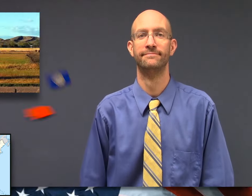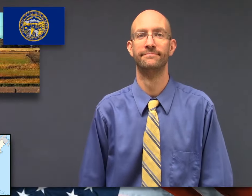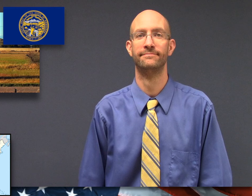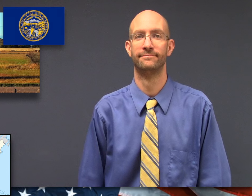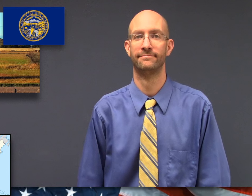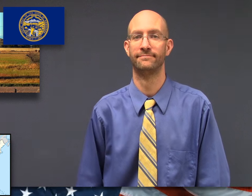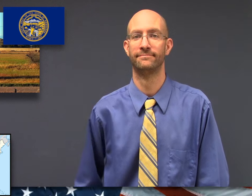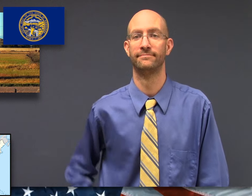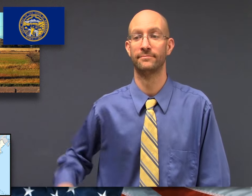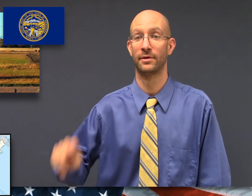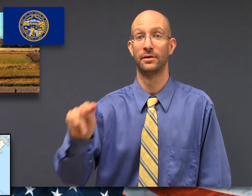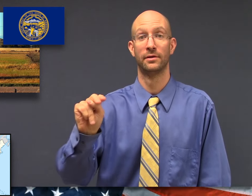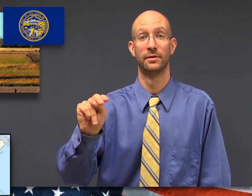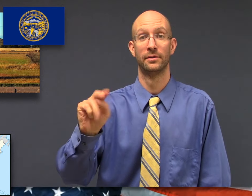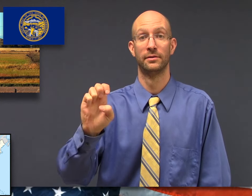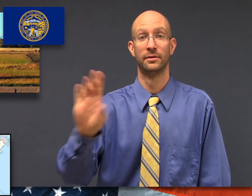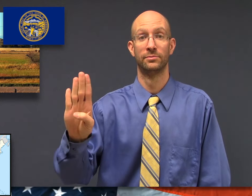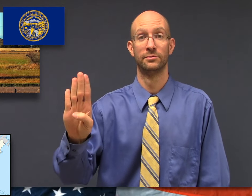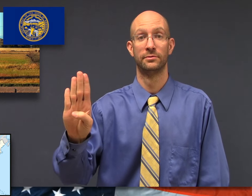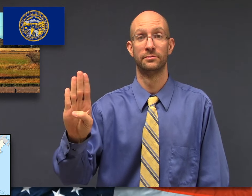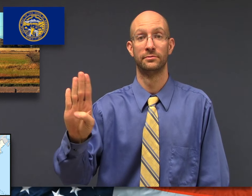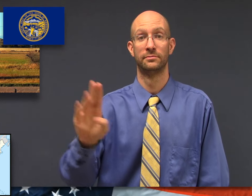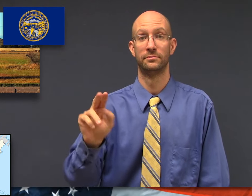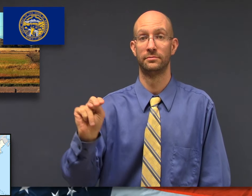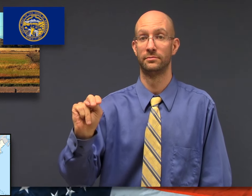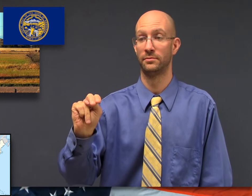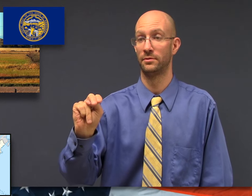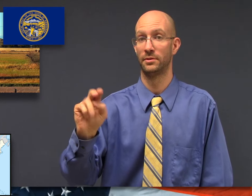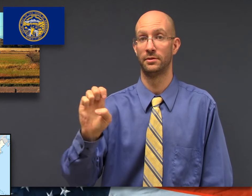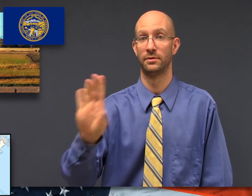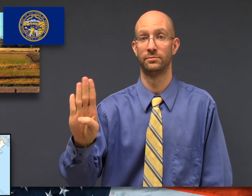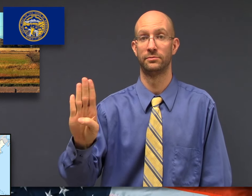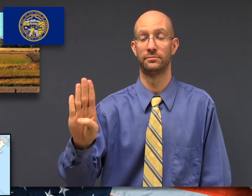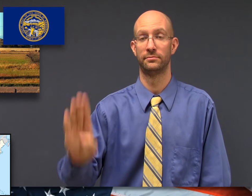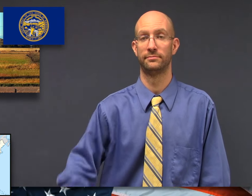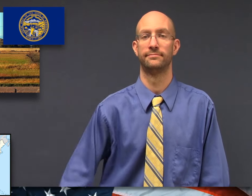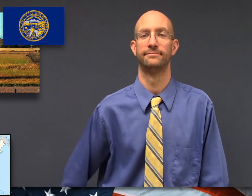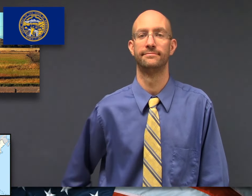fs-NEB